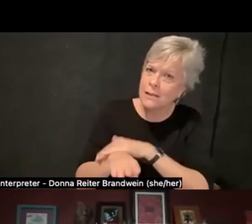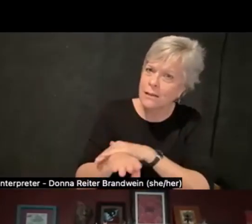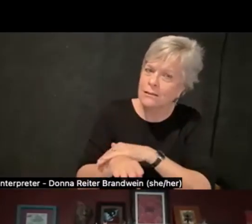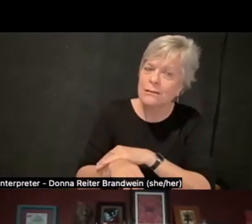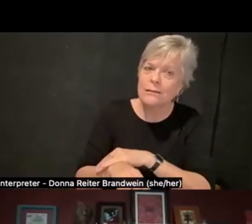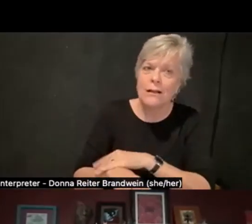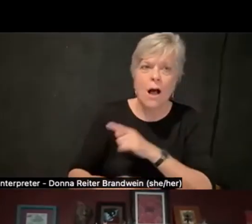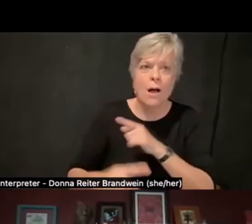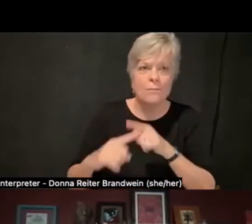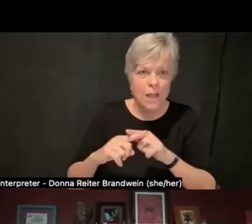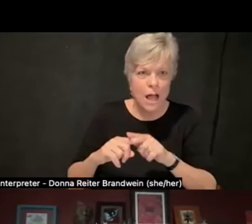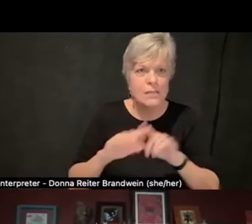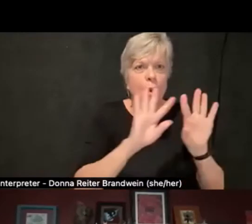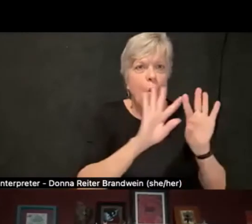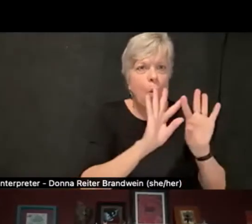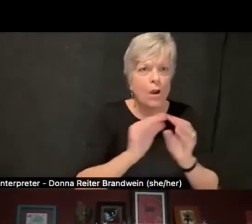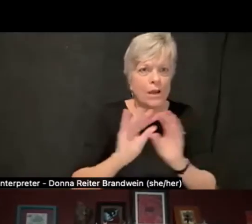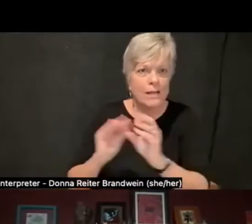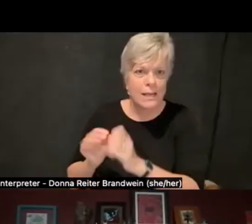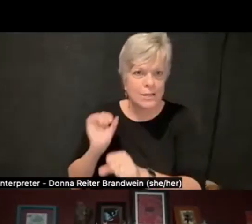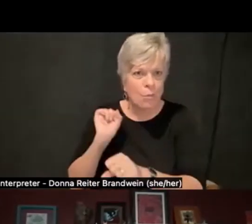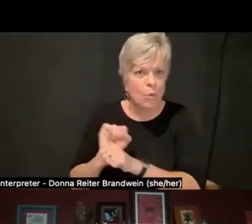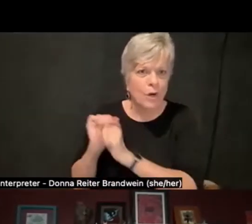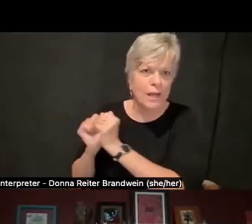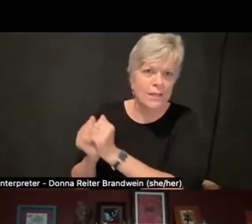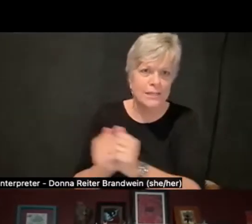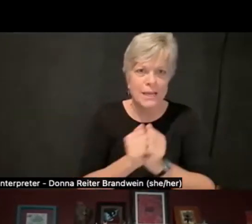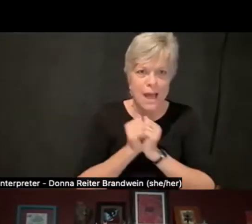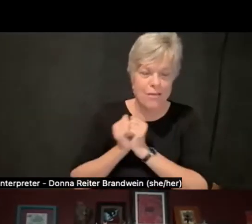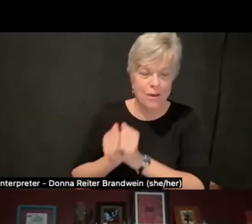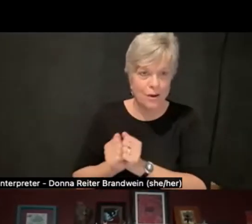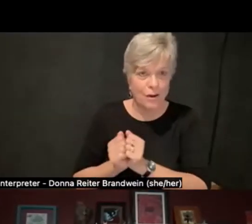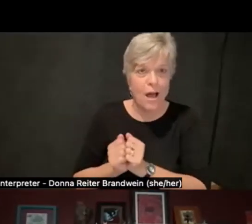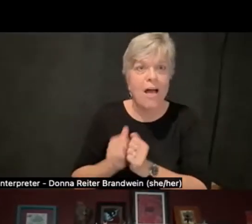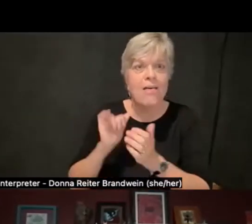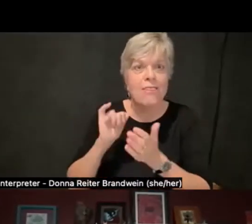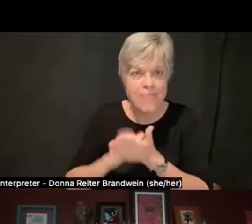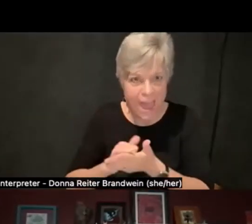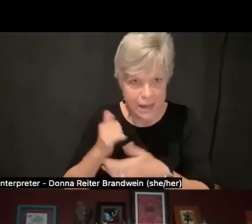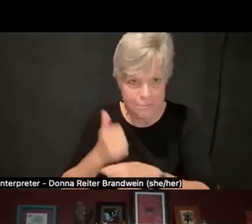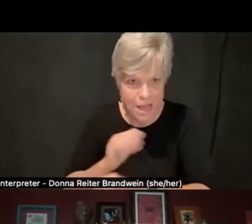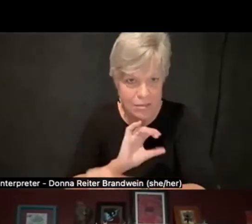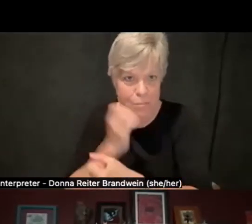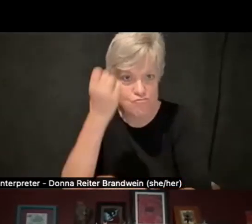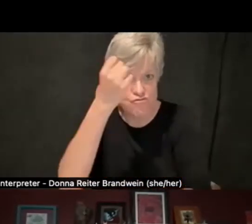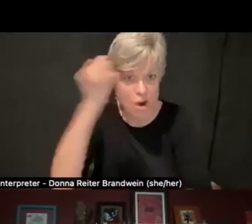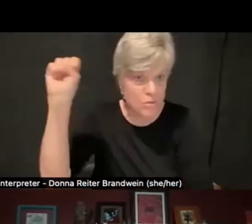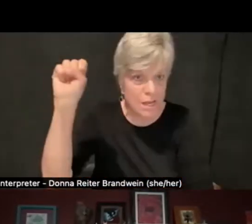across student organizations made that protest extremely powerful and really beautiful.